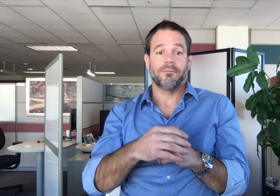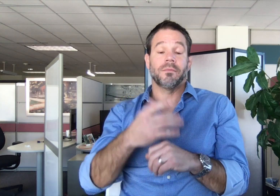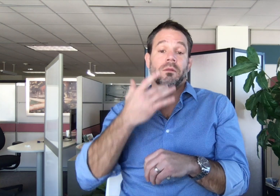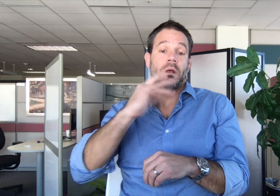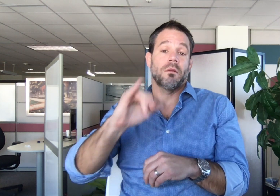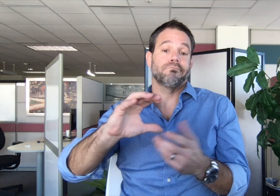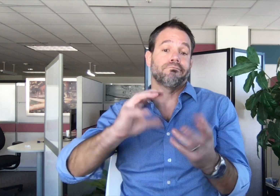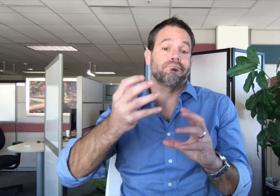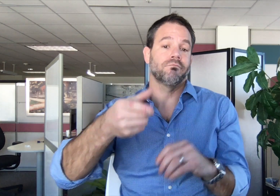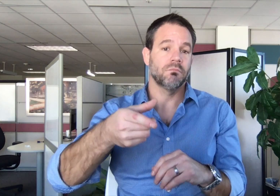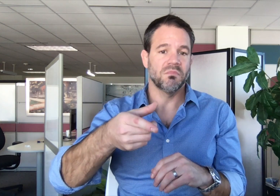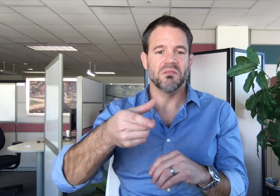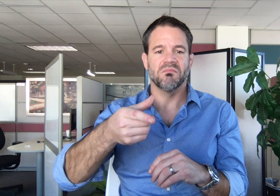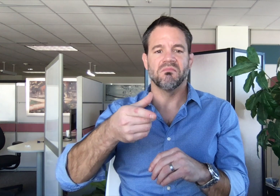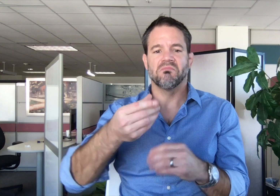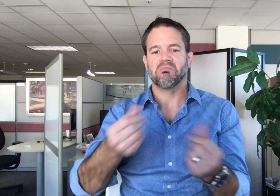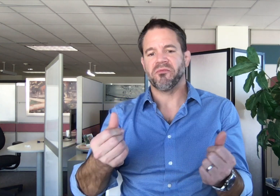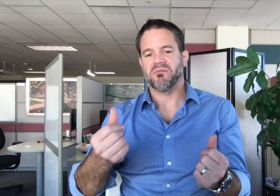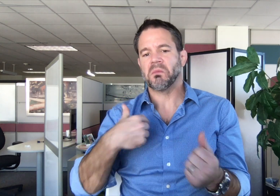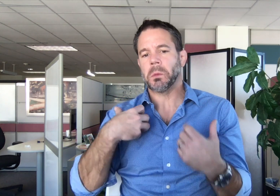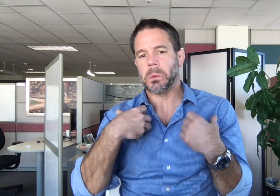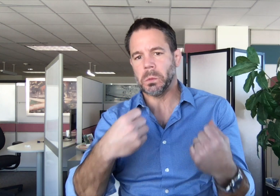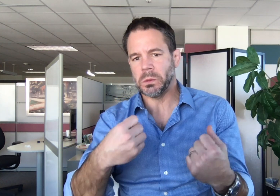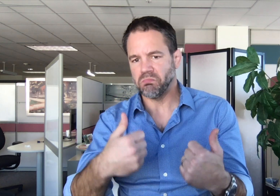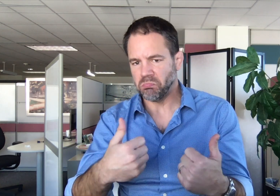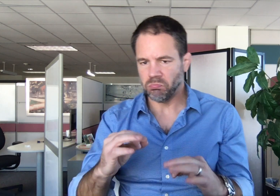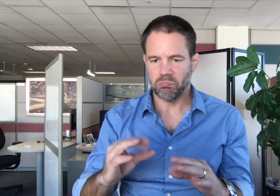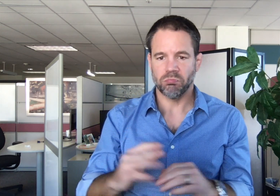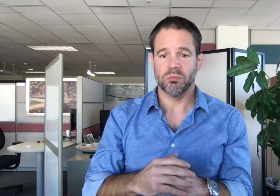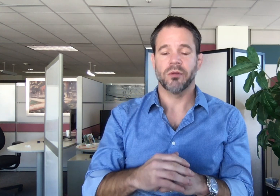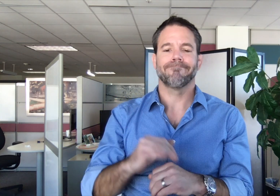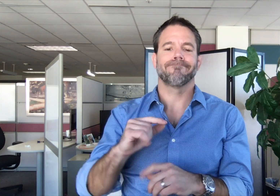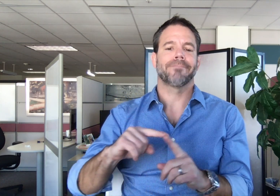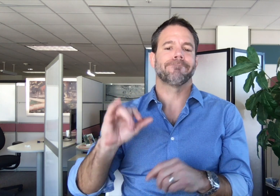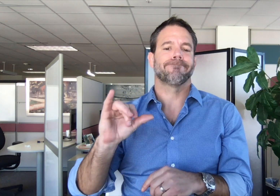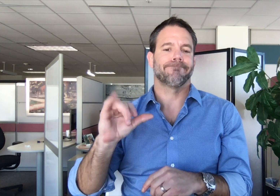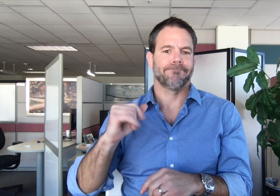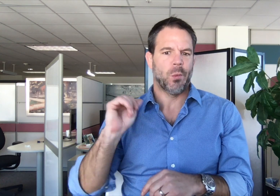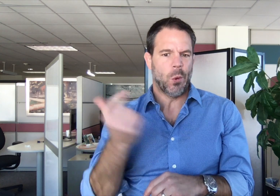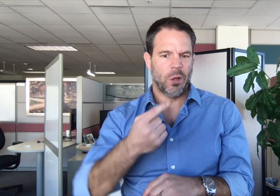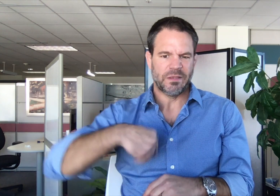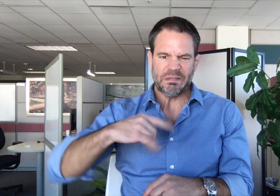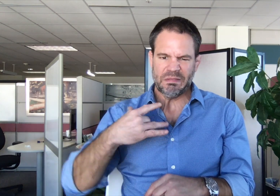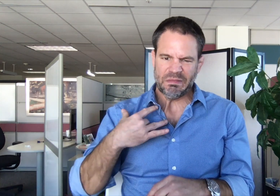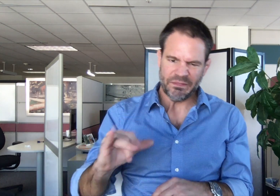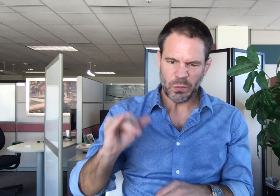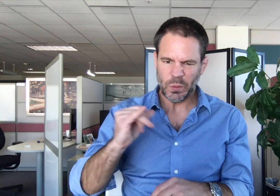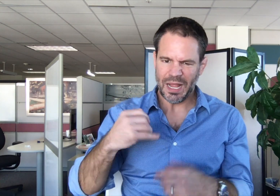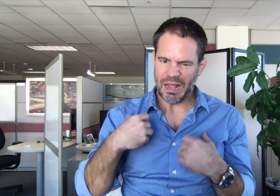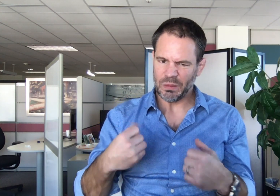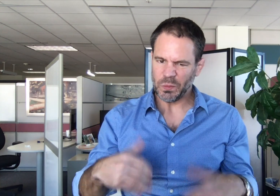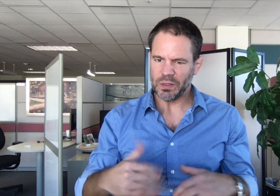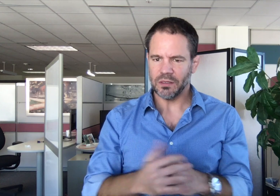Fortunately, that brief detour had a favorable outcome but served as a stark reminder that we are all fragile by nature and